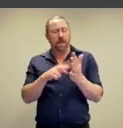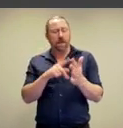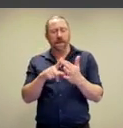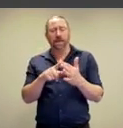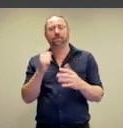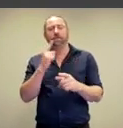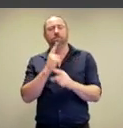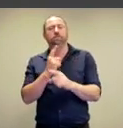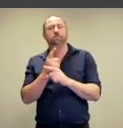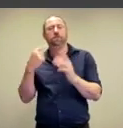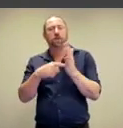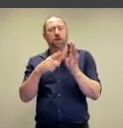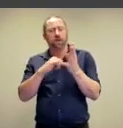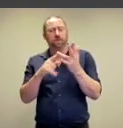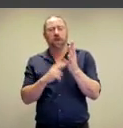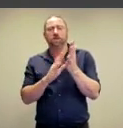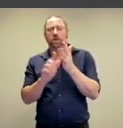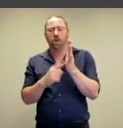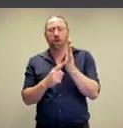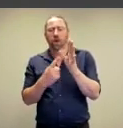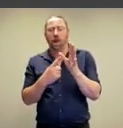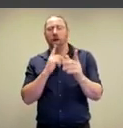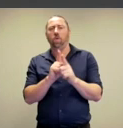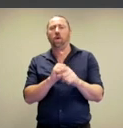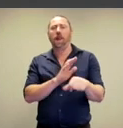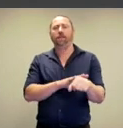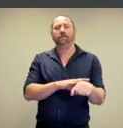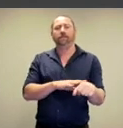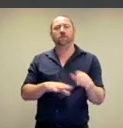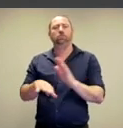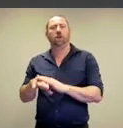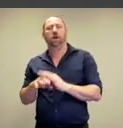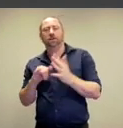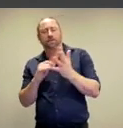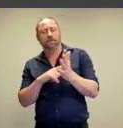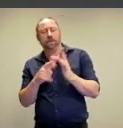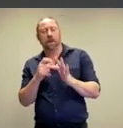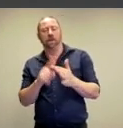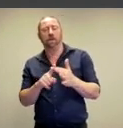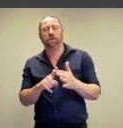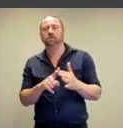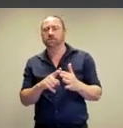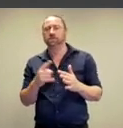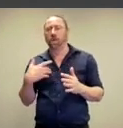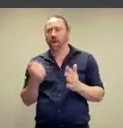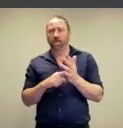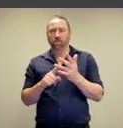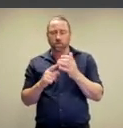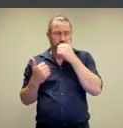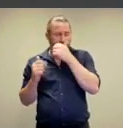series of talks might be reminded of Carsten Höller's Left/Right